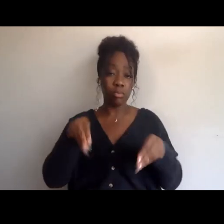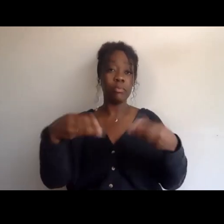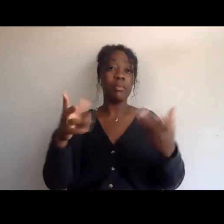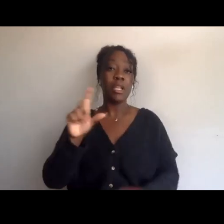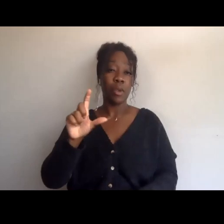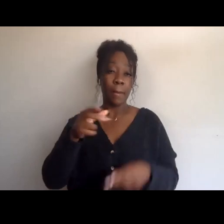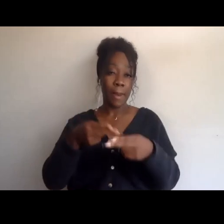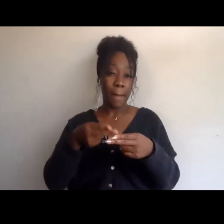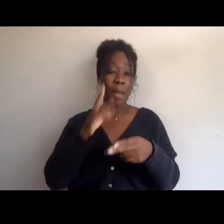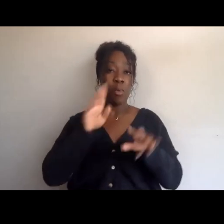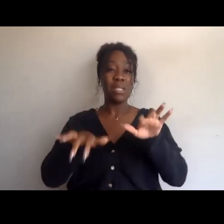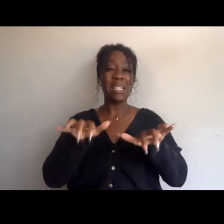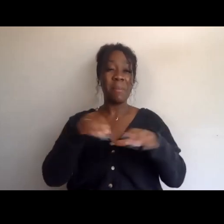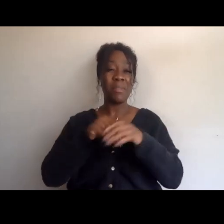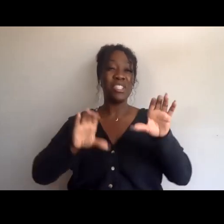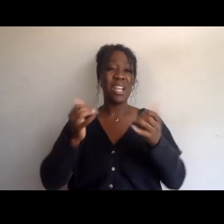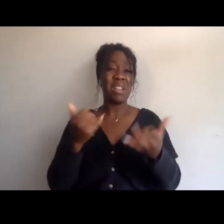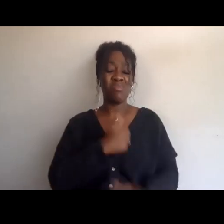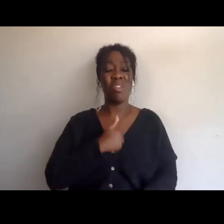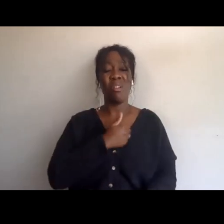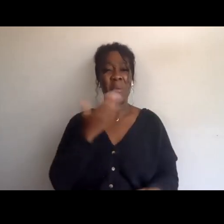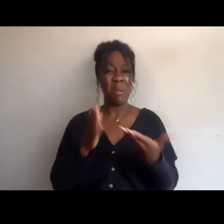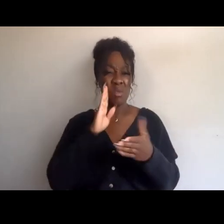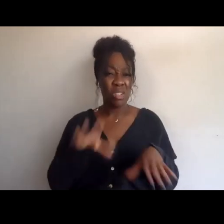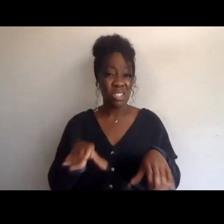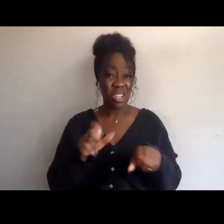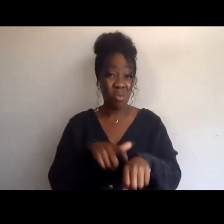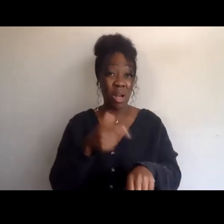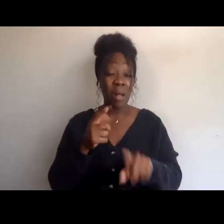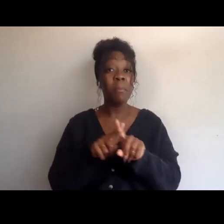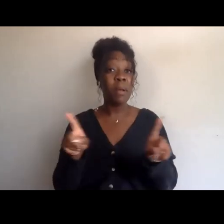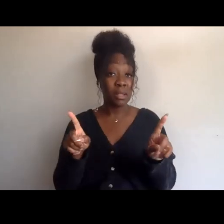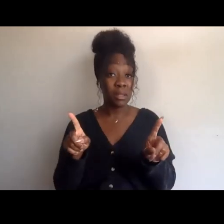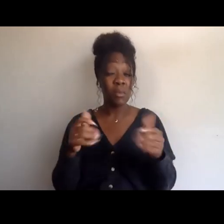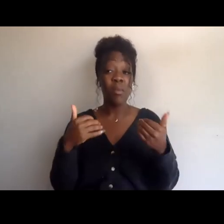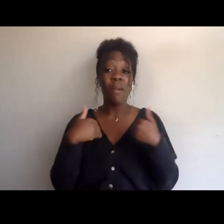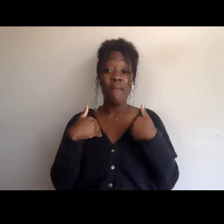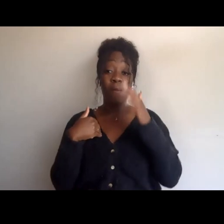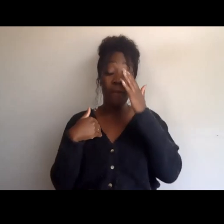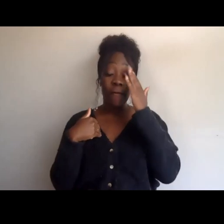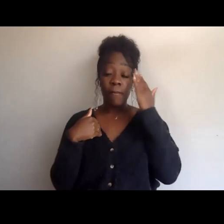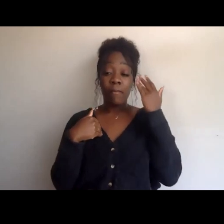Sorry, It might take a while, but there's also a bill that was proposed by, oh God,